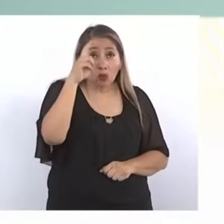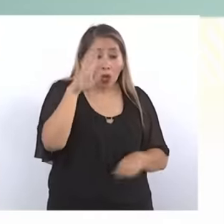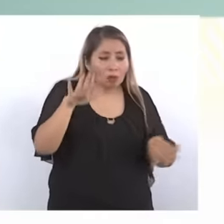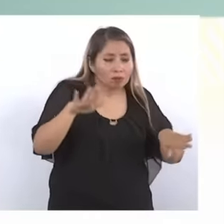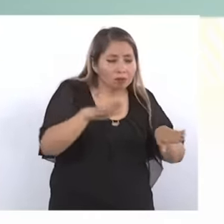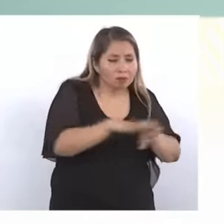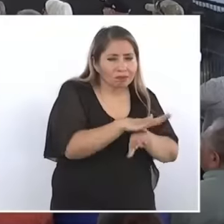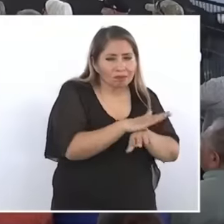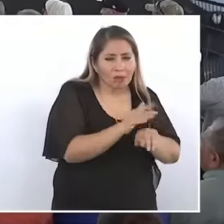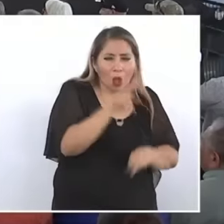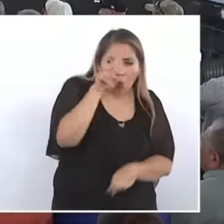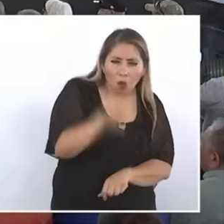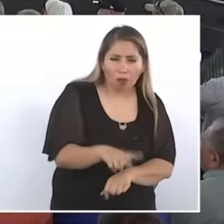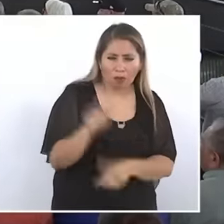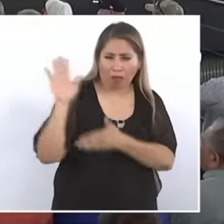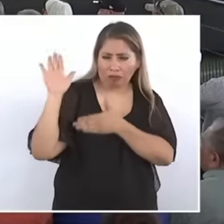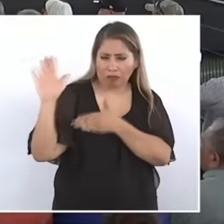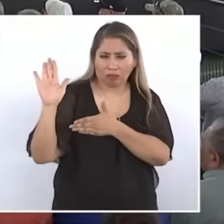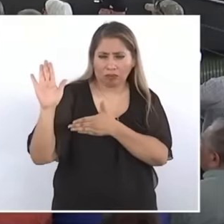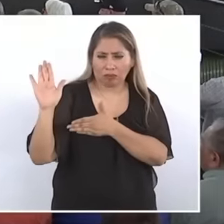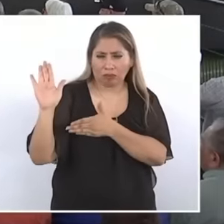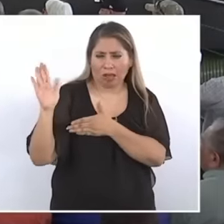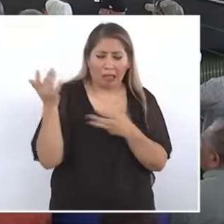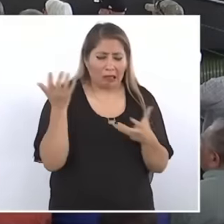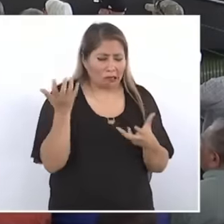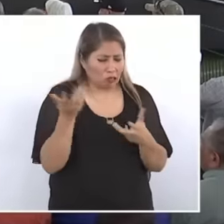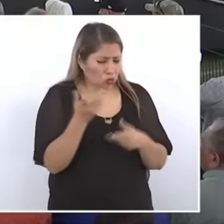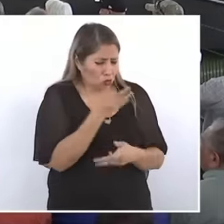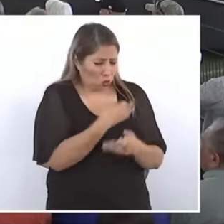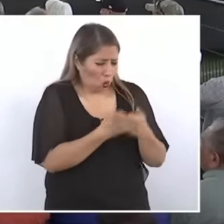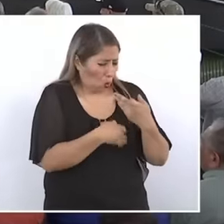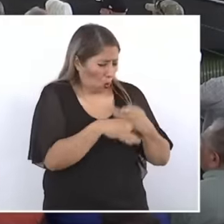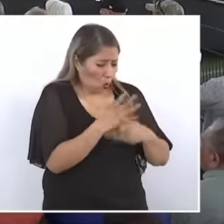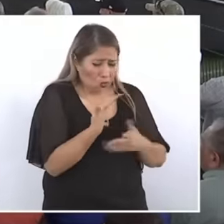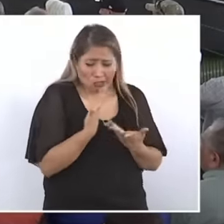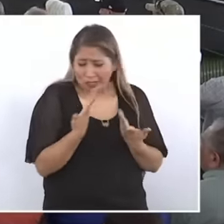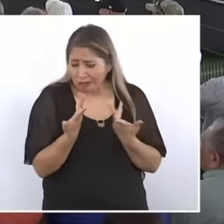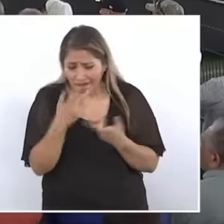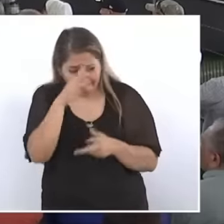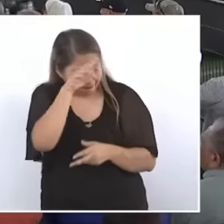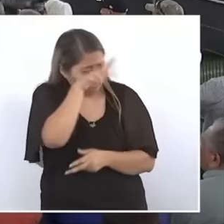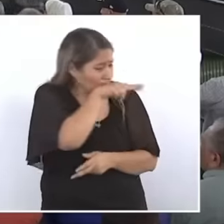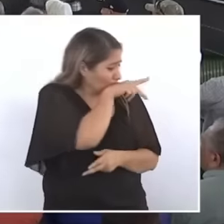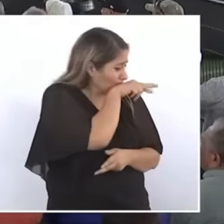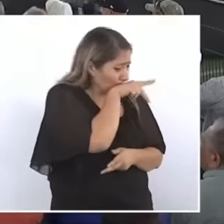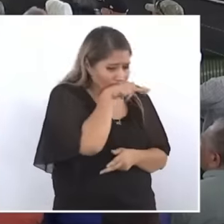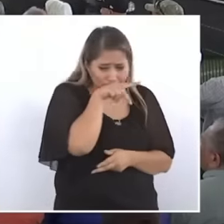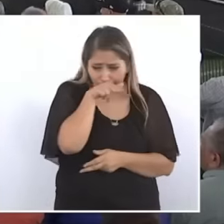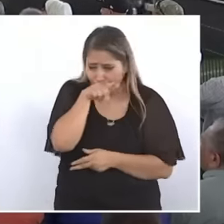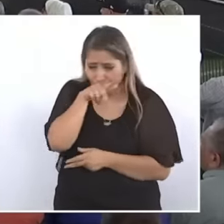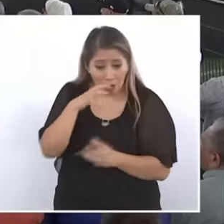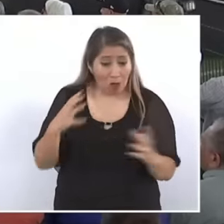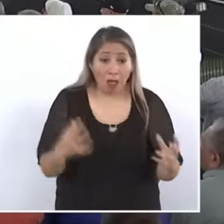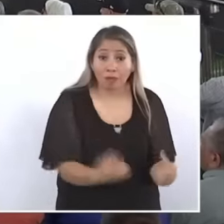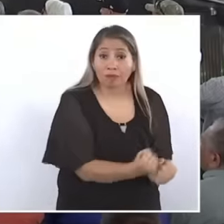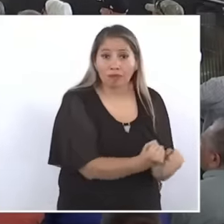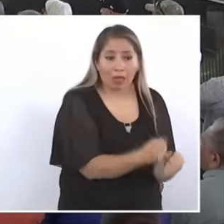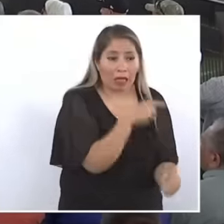He promised to do everything in his power to recover the